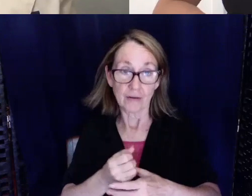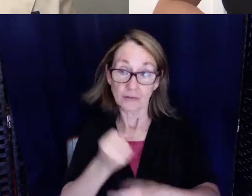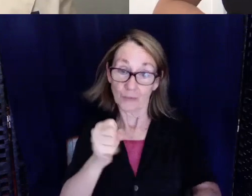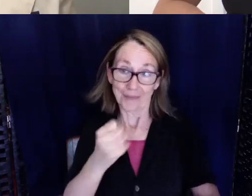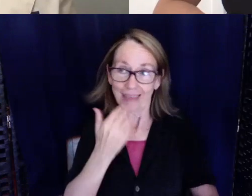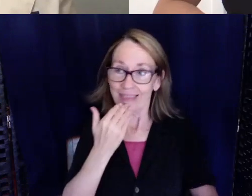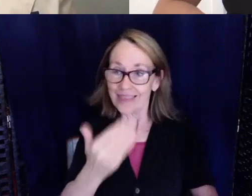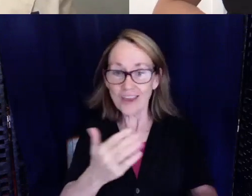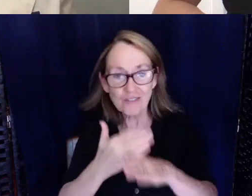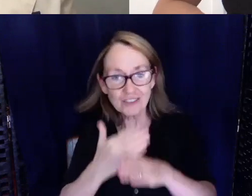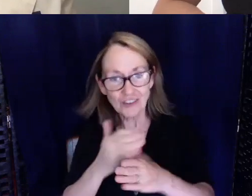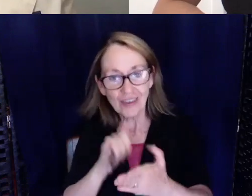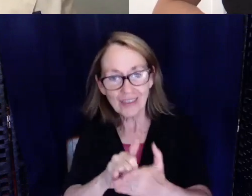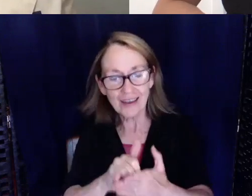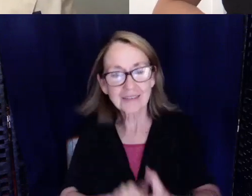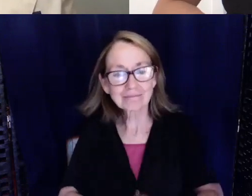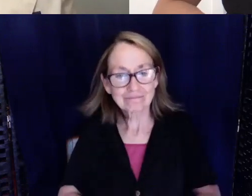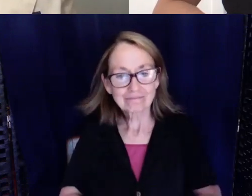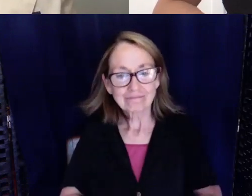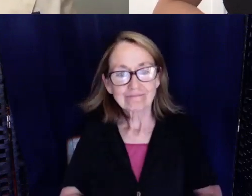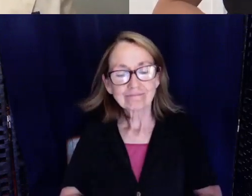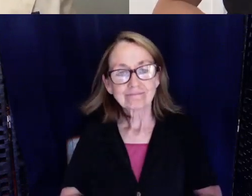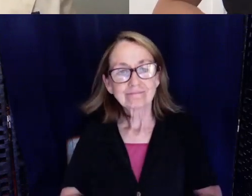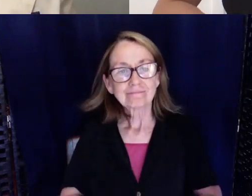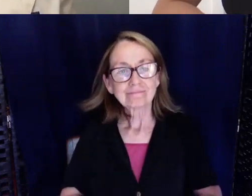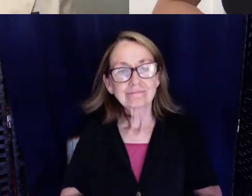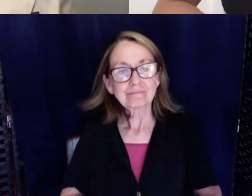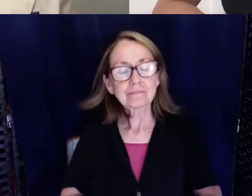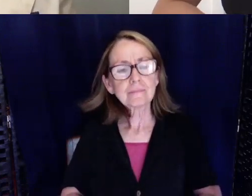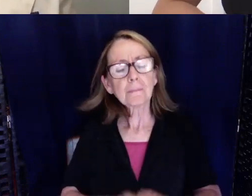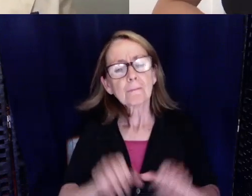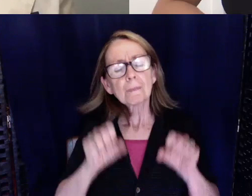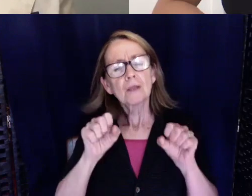sharing that. Could you possibly share